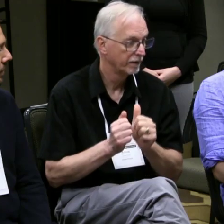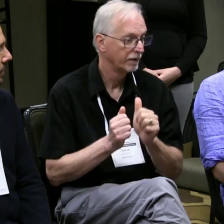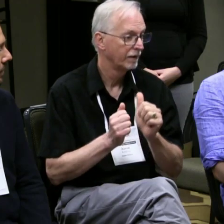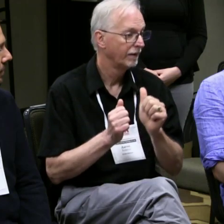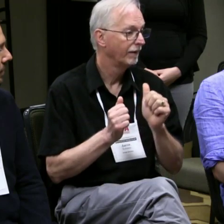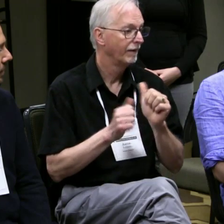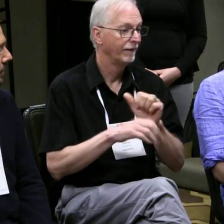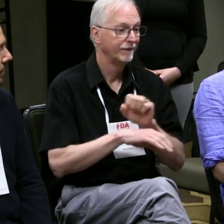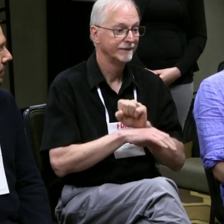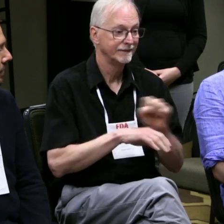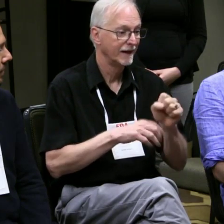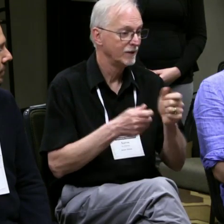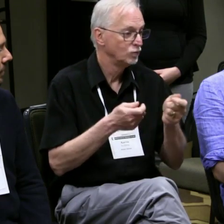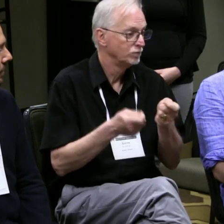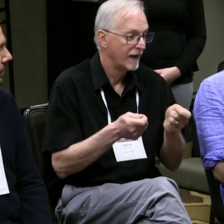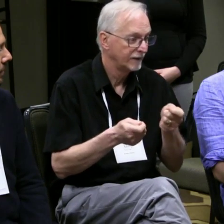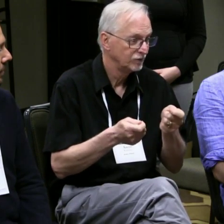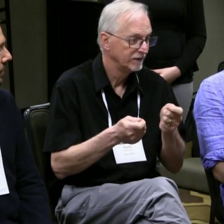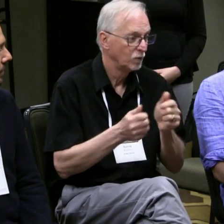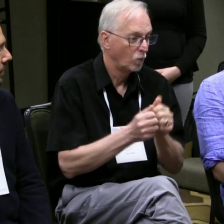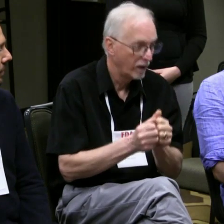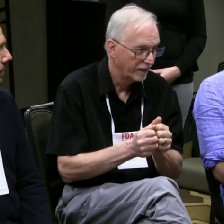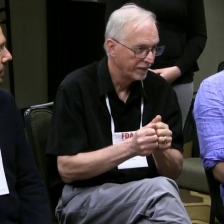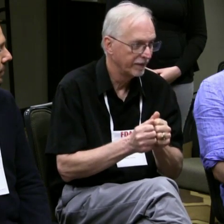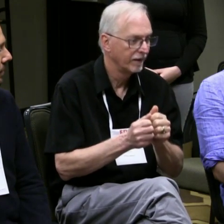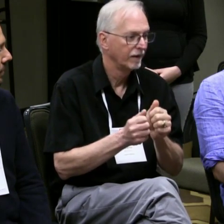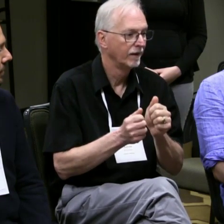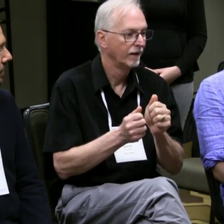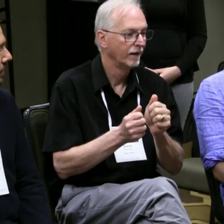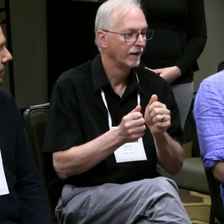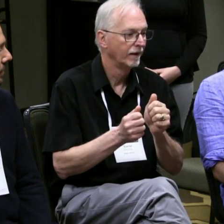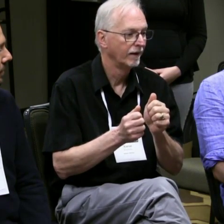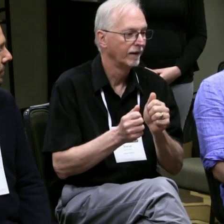part of the acting process, at the same time